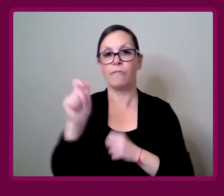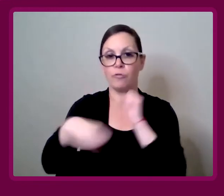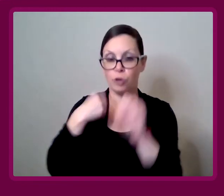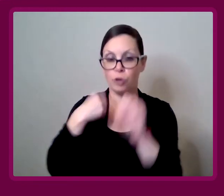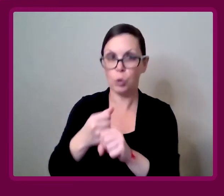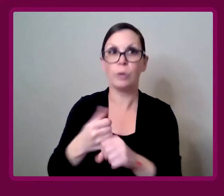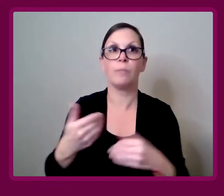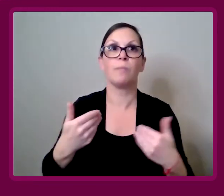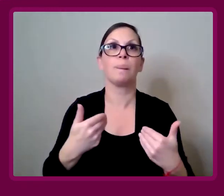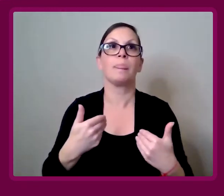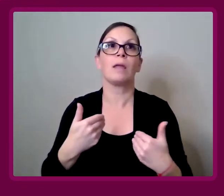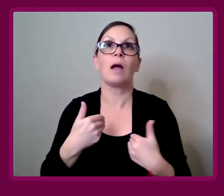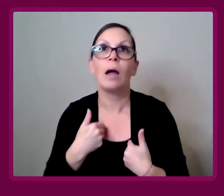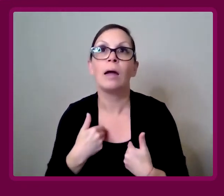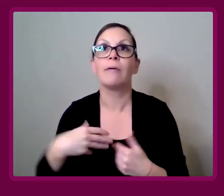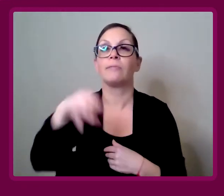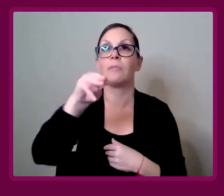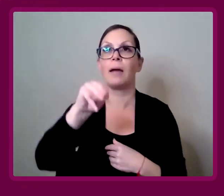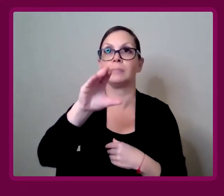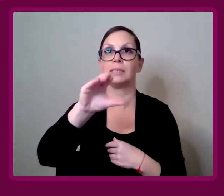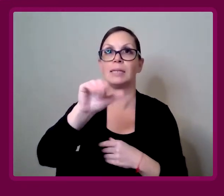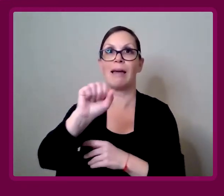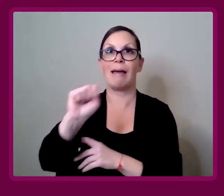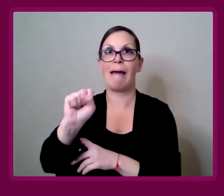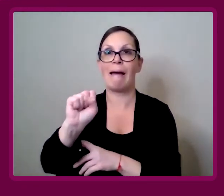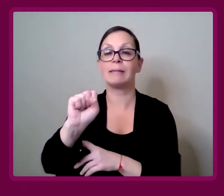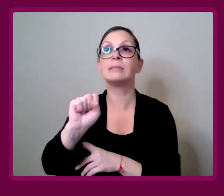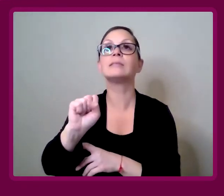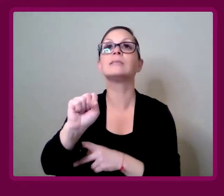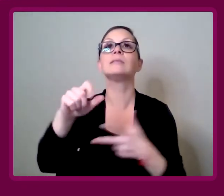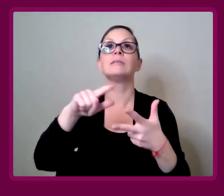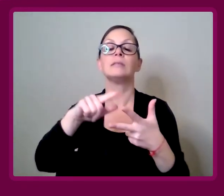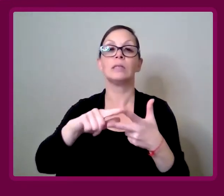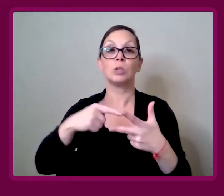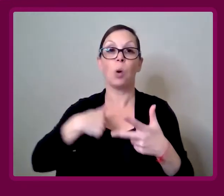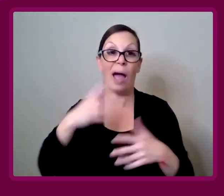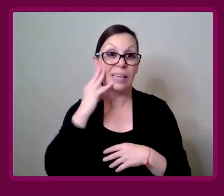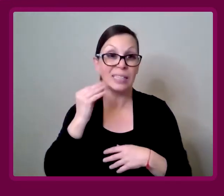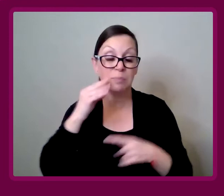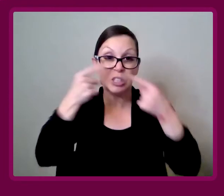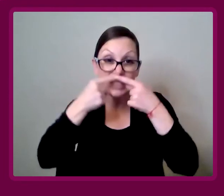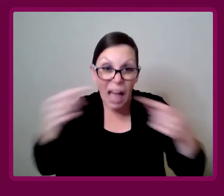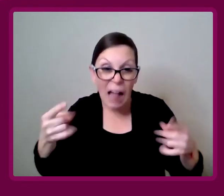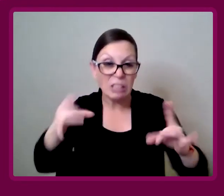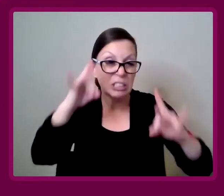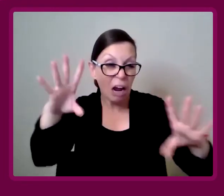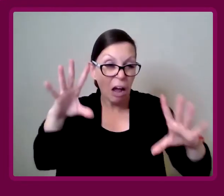I've got mast cell activation syndrome, which was putting me into anaphylaxis almost daily.